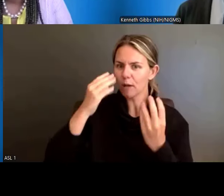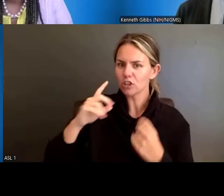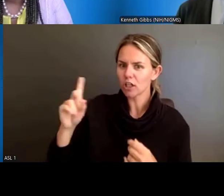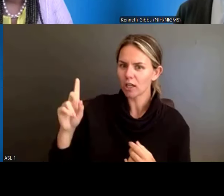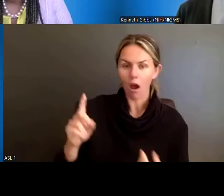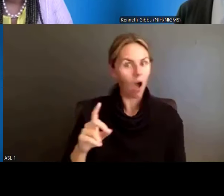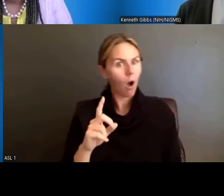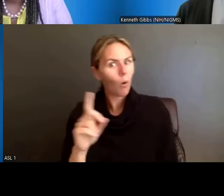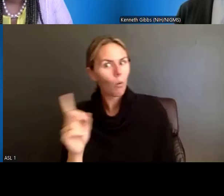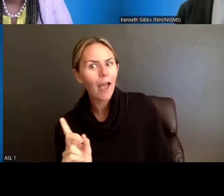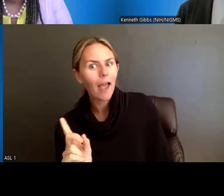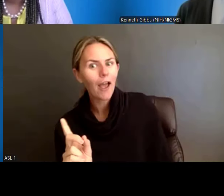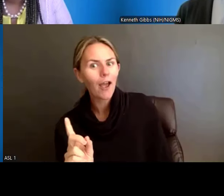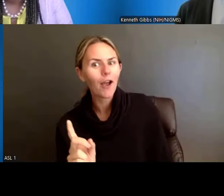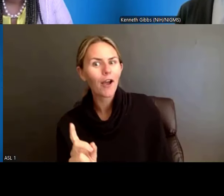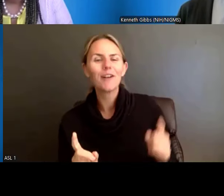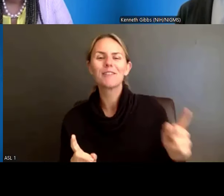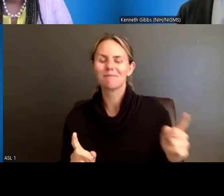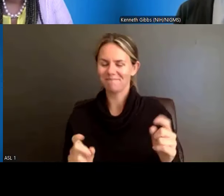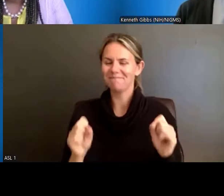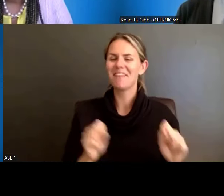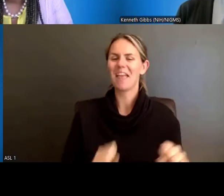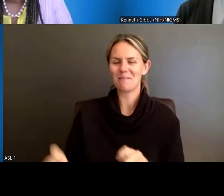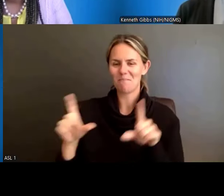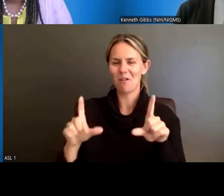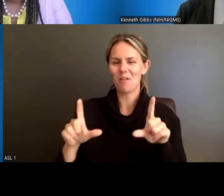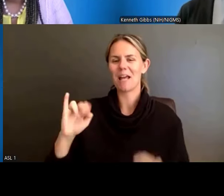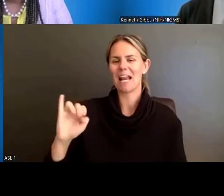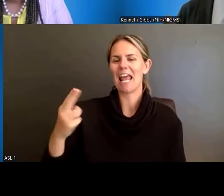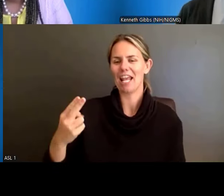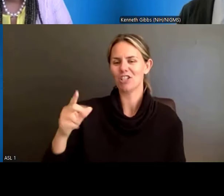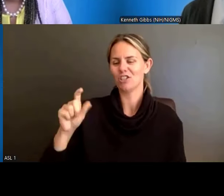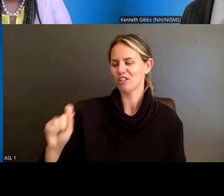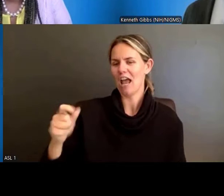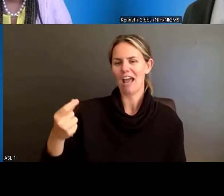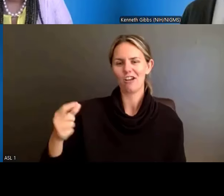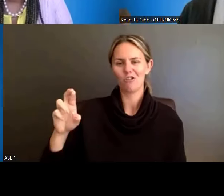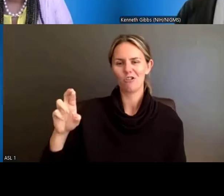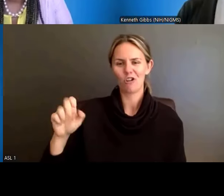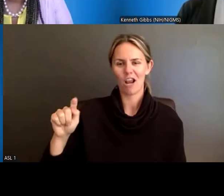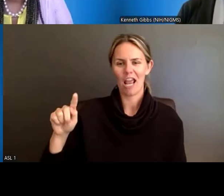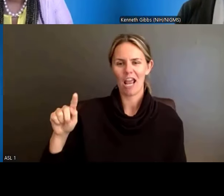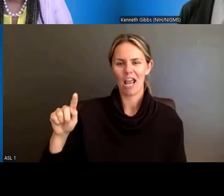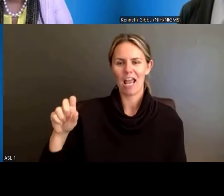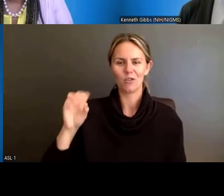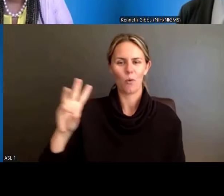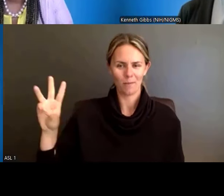Dr. Kenneth Gibbs: That's wonderful. So, and again, our colleague, Ben, can put the notice in the Chat